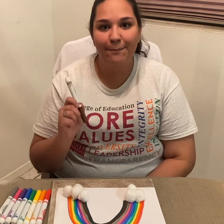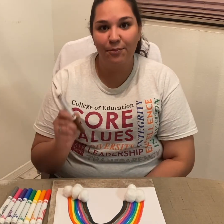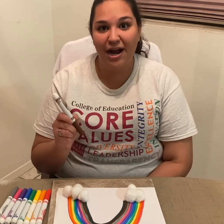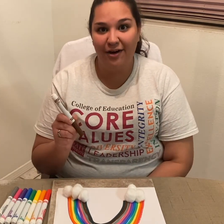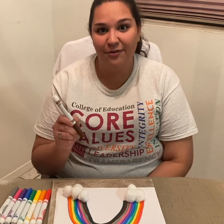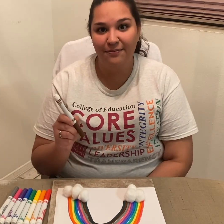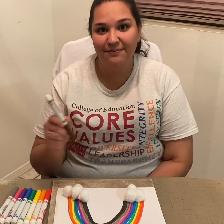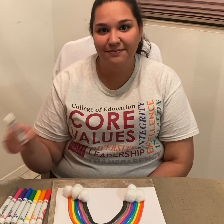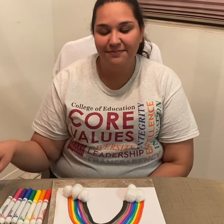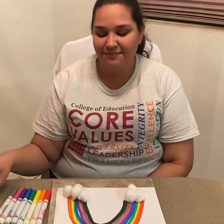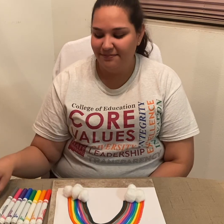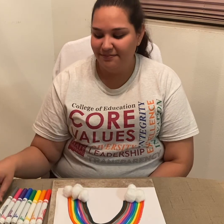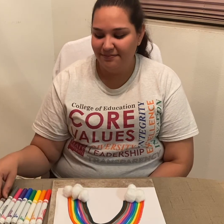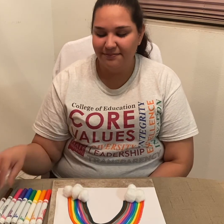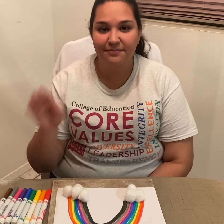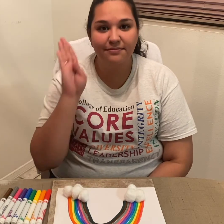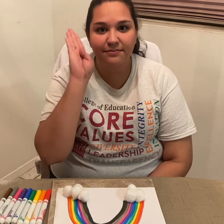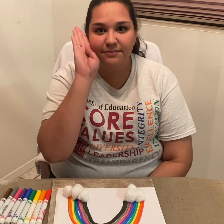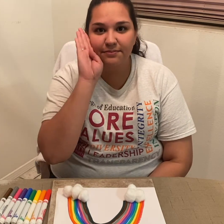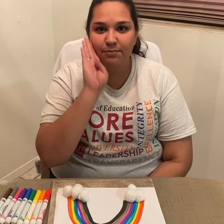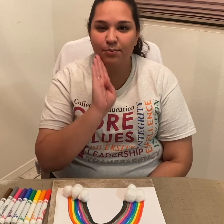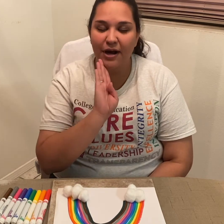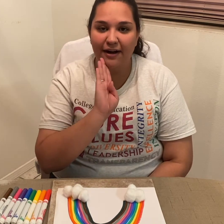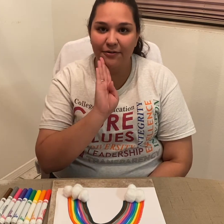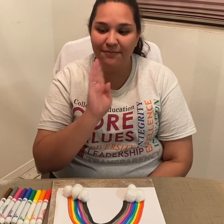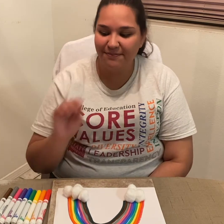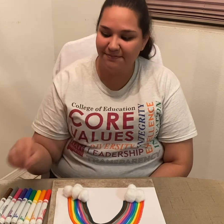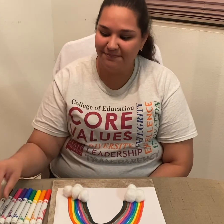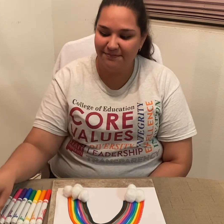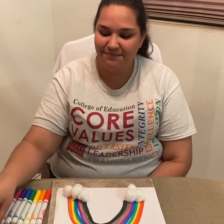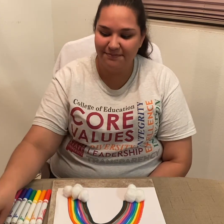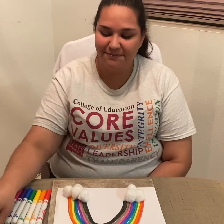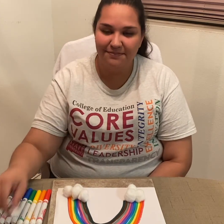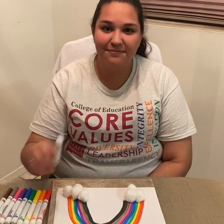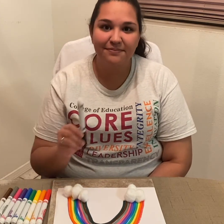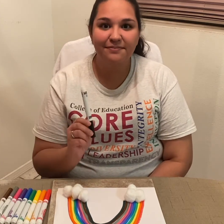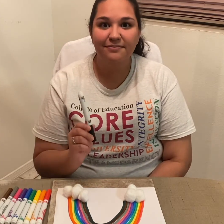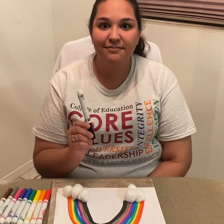Brown *signs 'brown'*